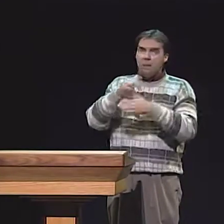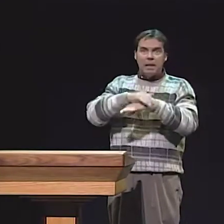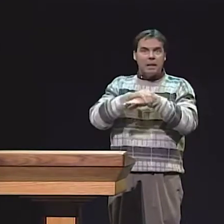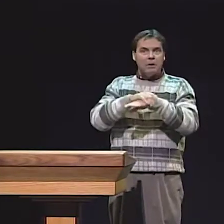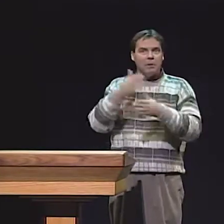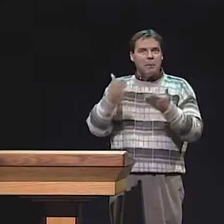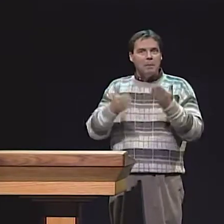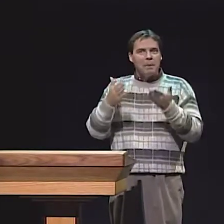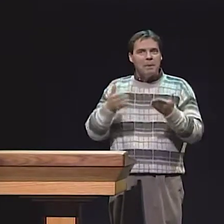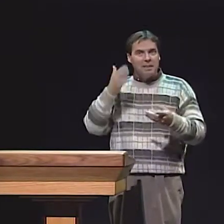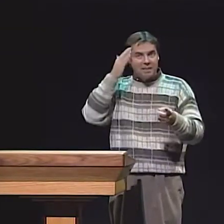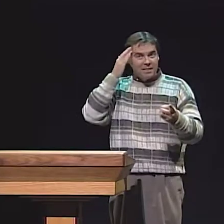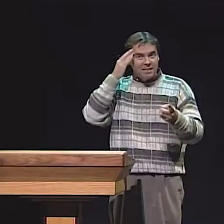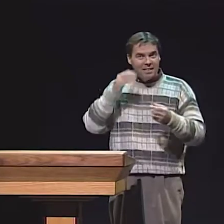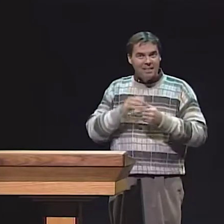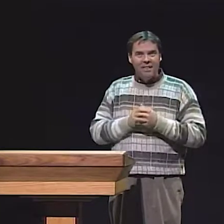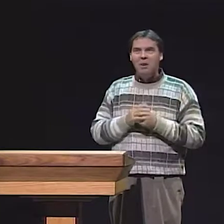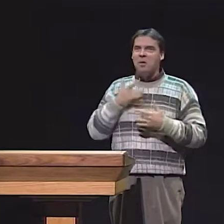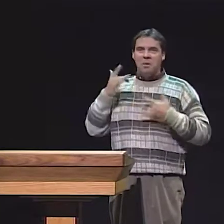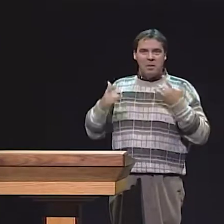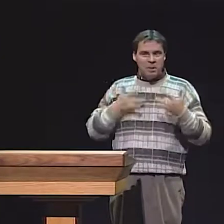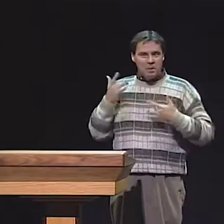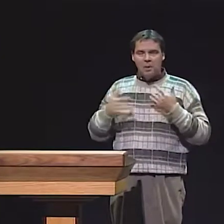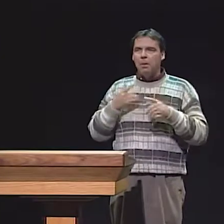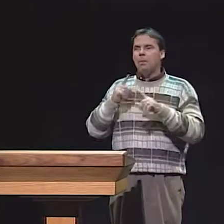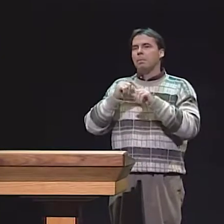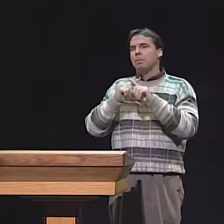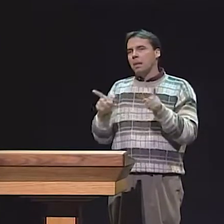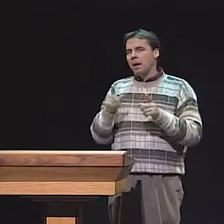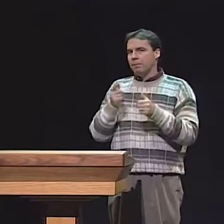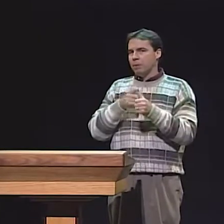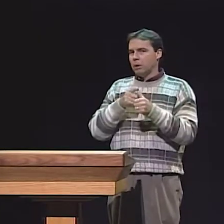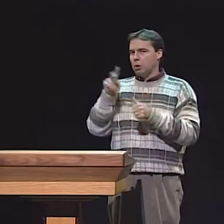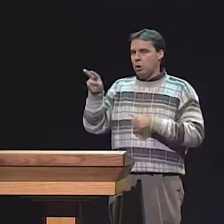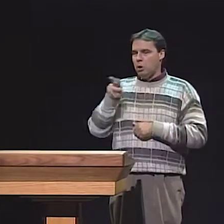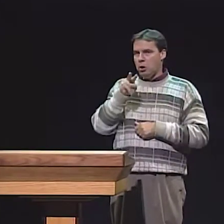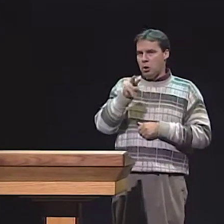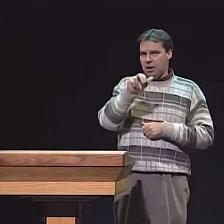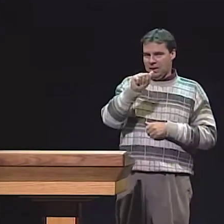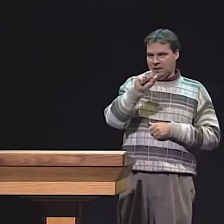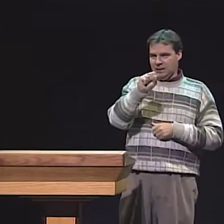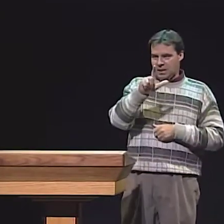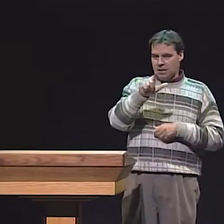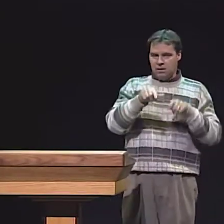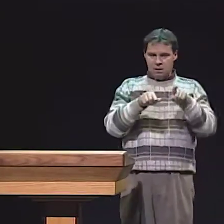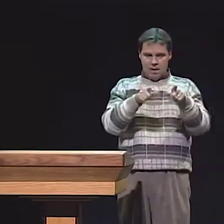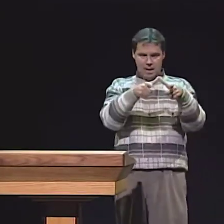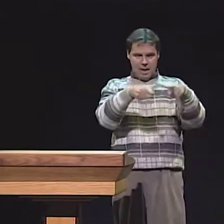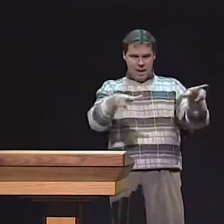IN THE DEAF COMMUNITY WITH DEAF CHILDREN. I THOUGHT MAYBE STORYTELLING COULD HELP IMPROVE